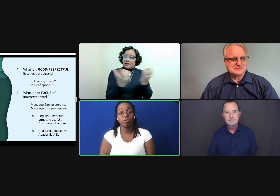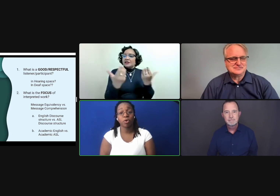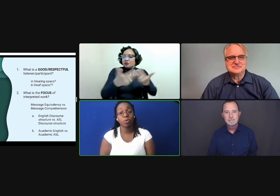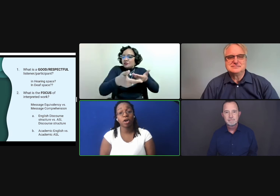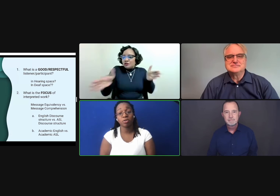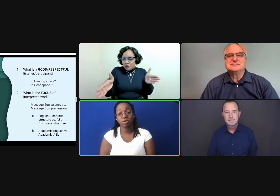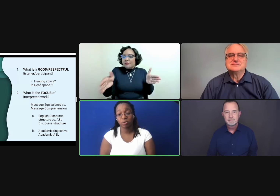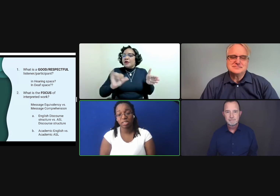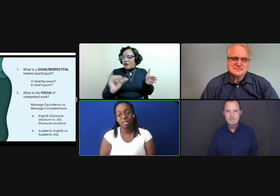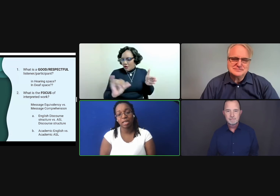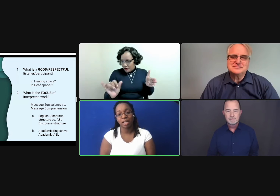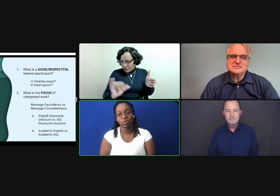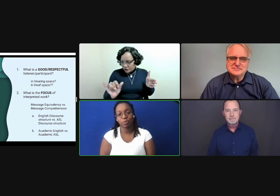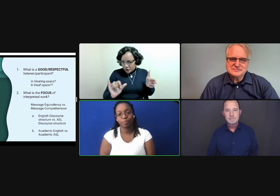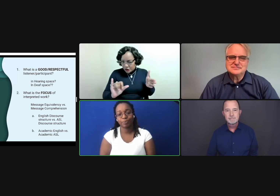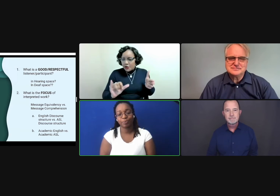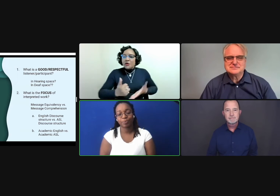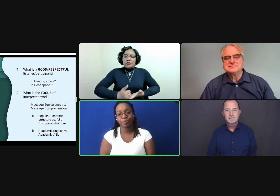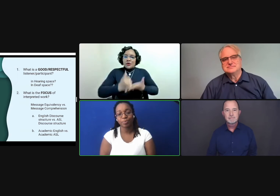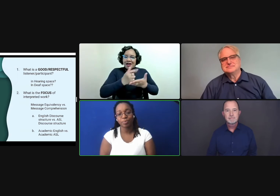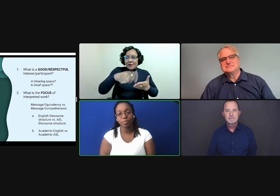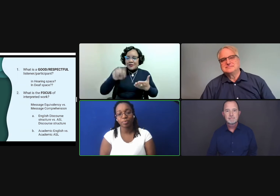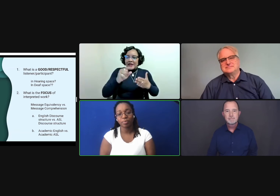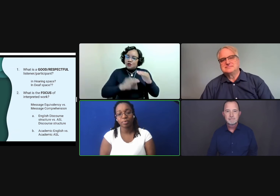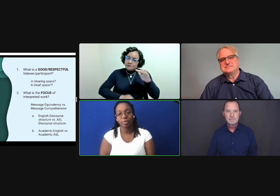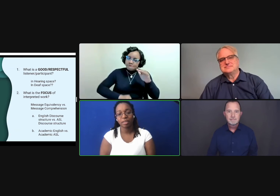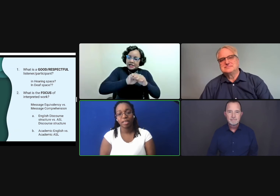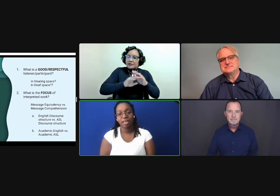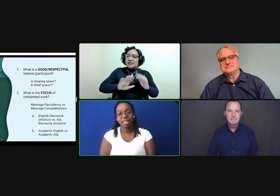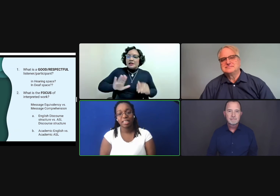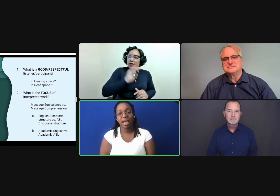moving forward with other students in the classroom